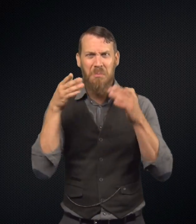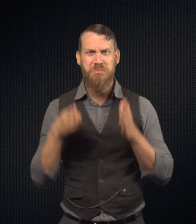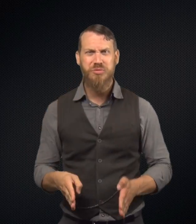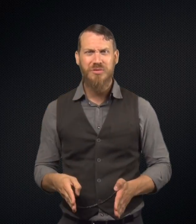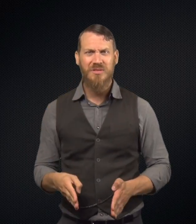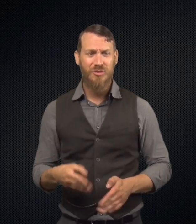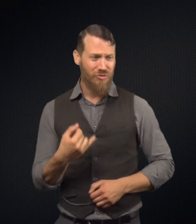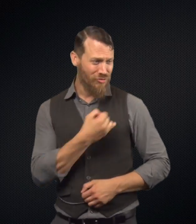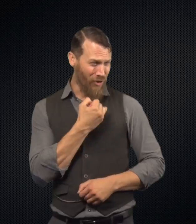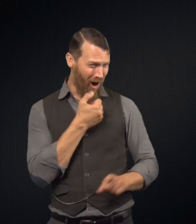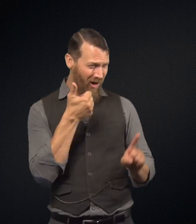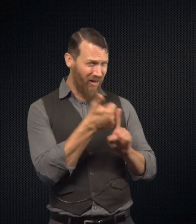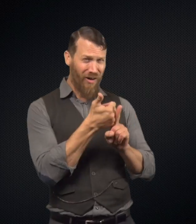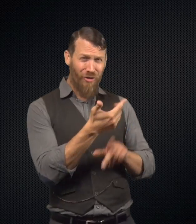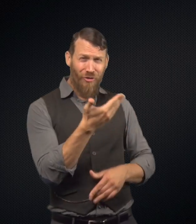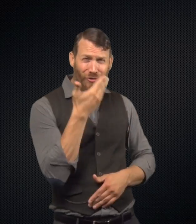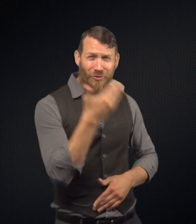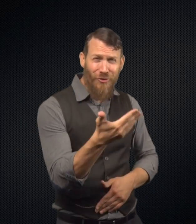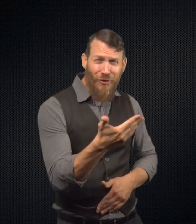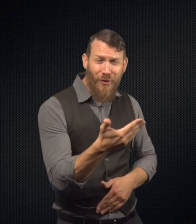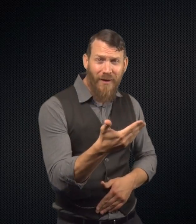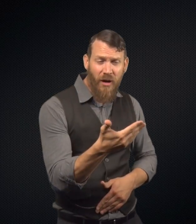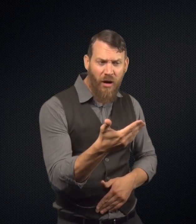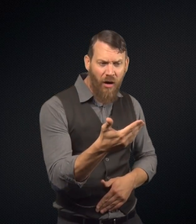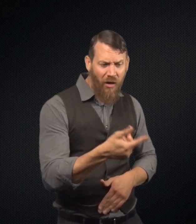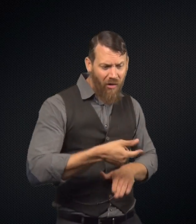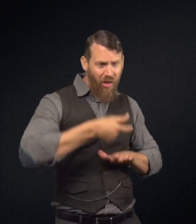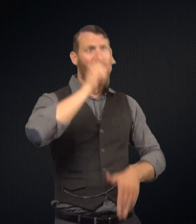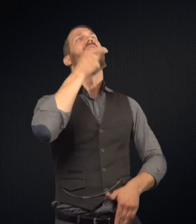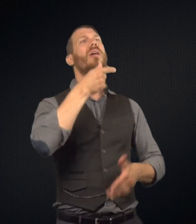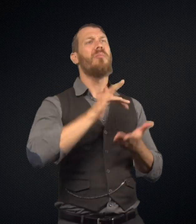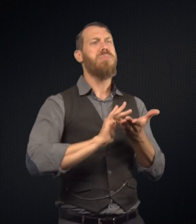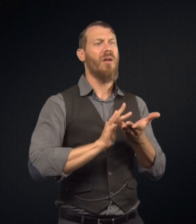They're really the same person? Dr.Jekyll is such a good person.